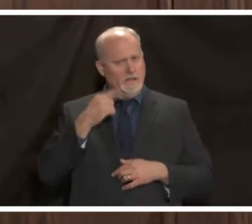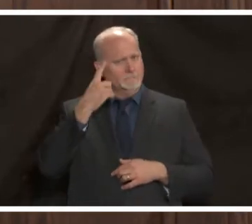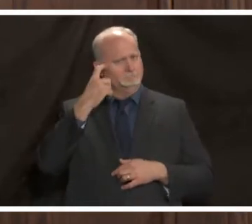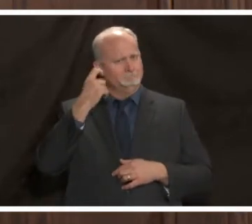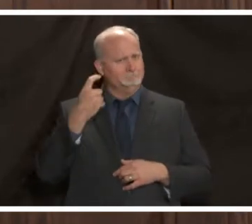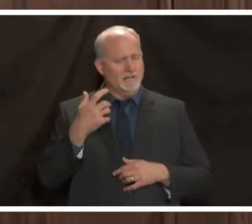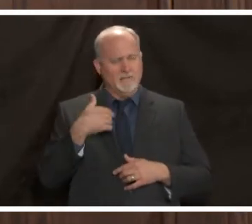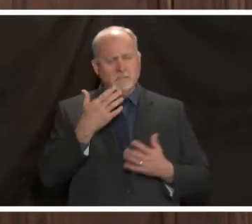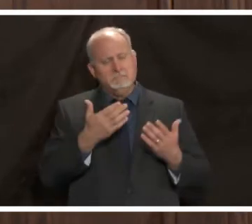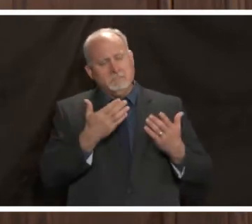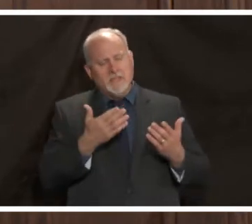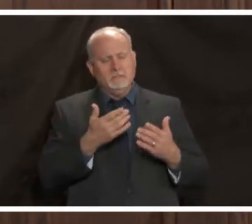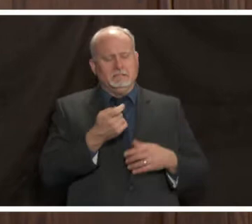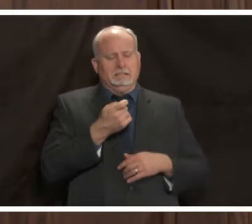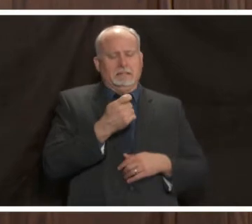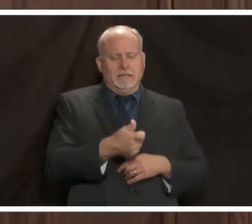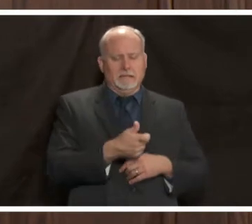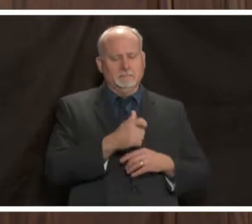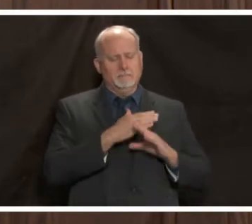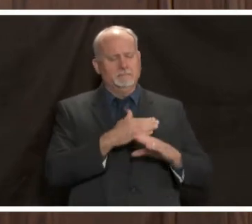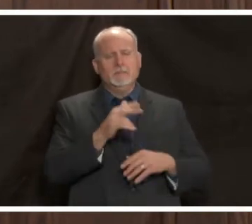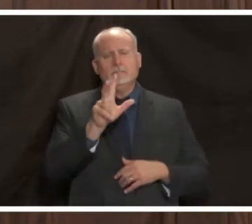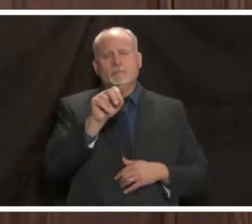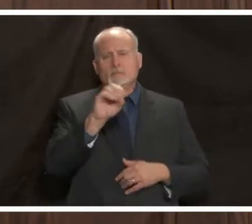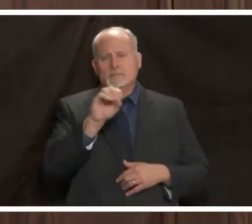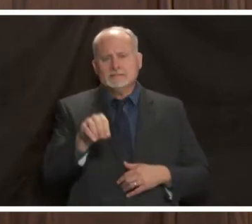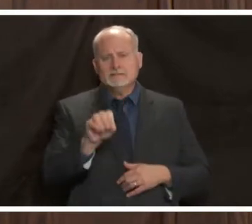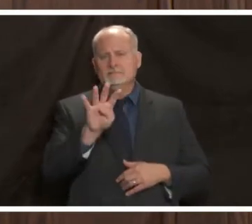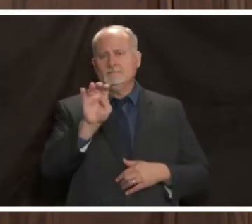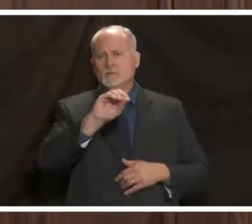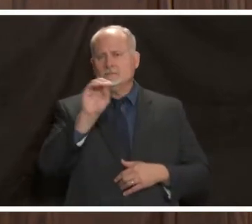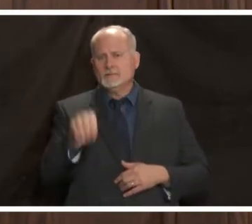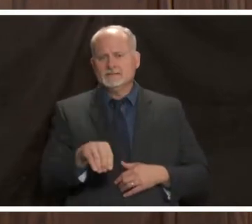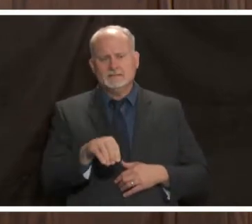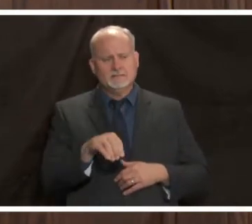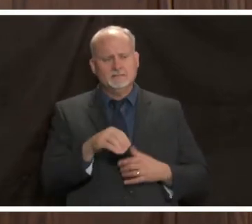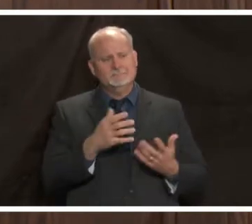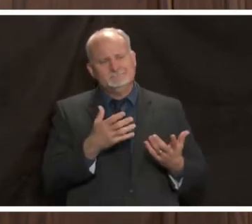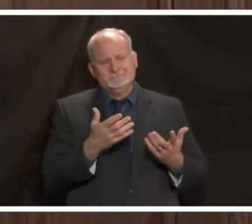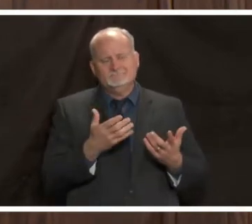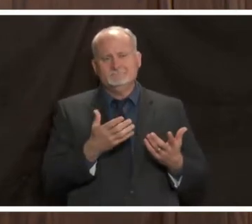might get a little bit of protection 30 40 percent meaning that between the people that